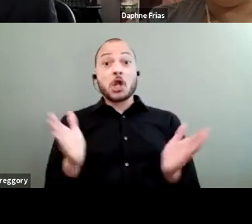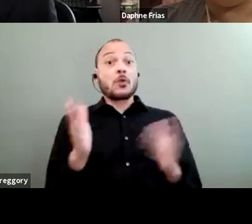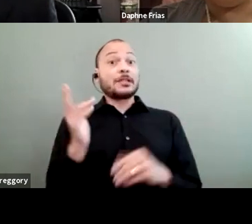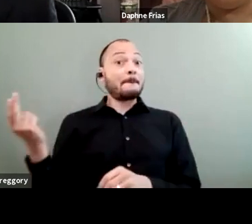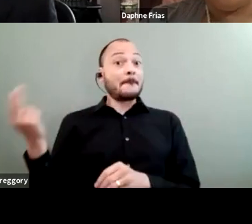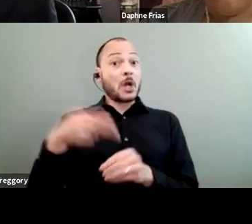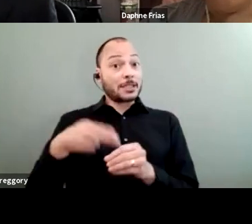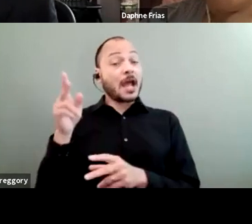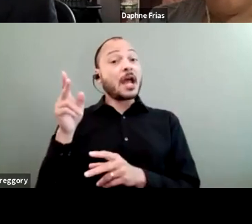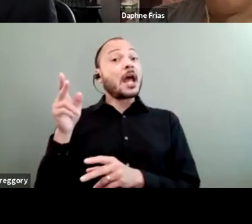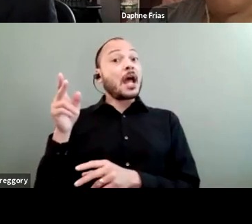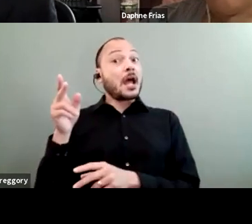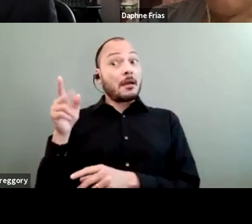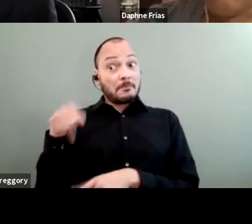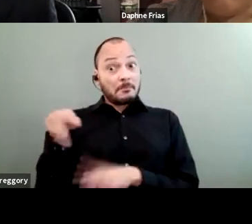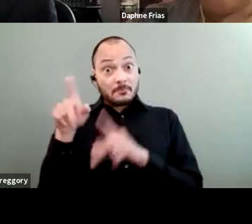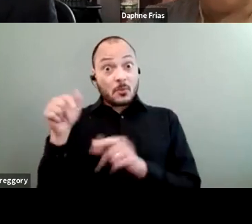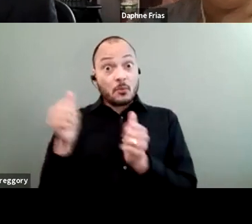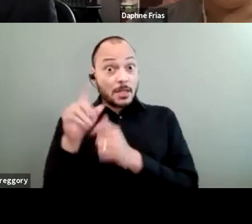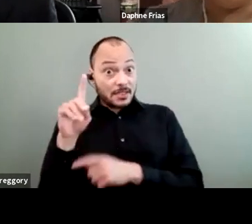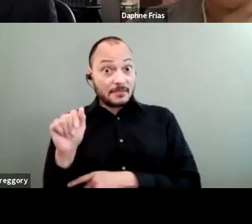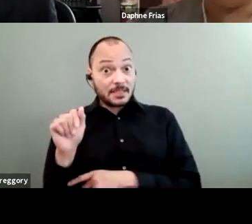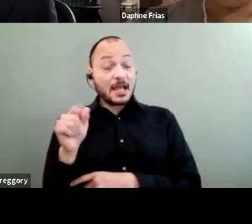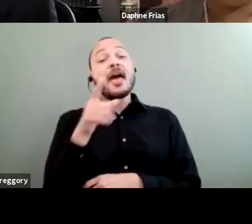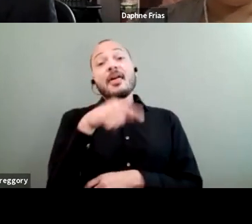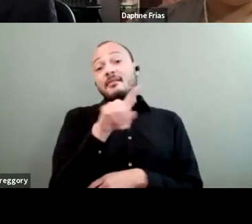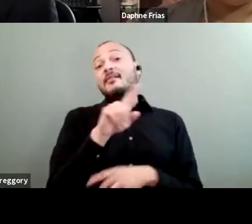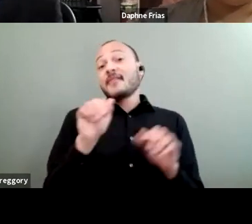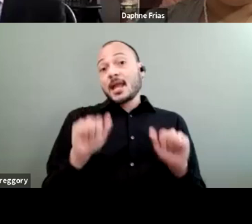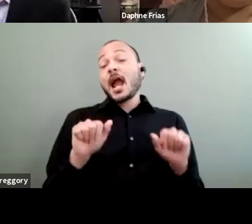And they could do something very, very easily.